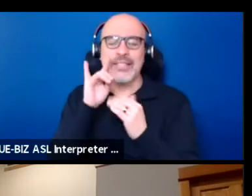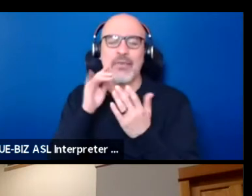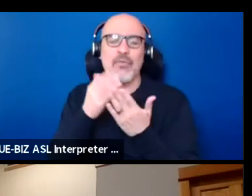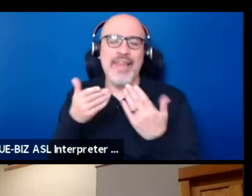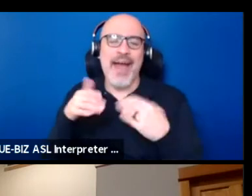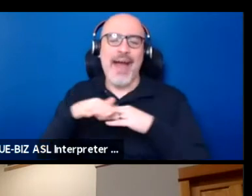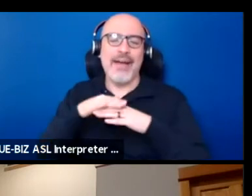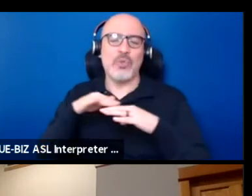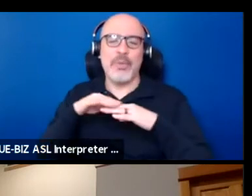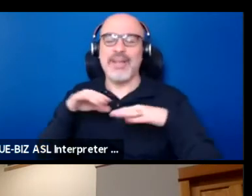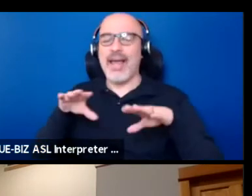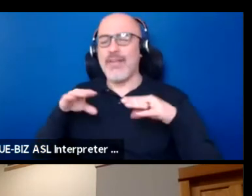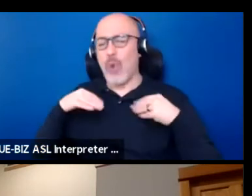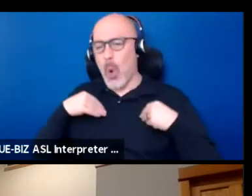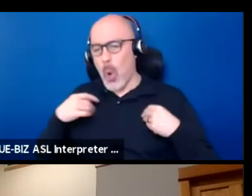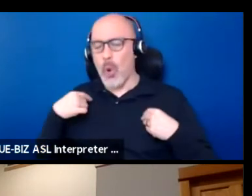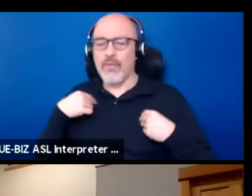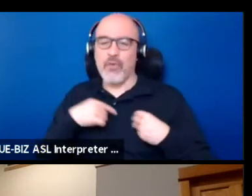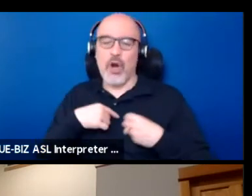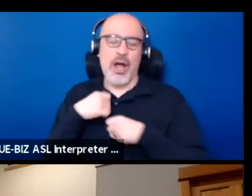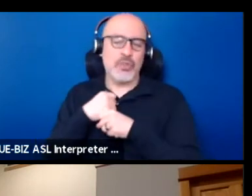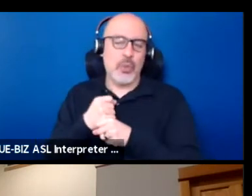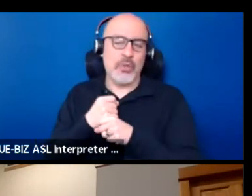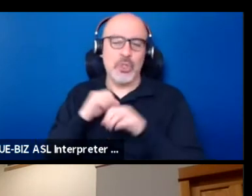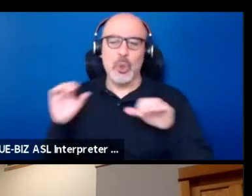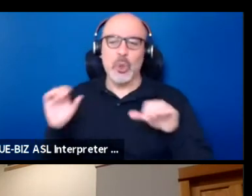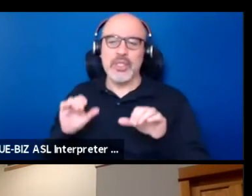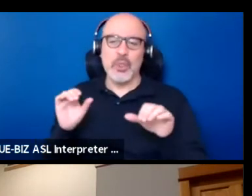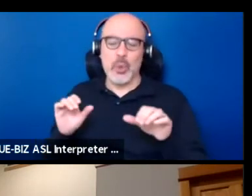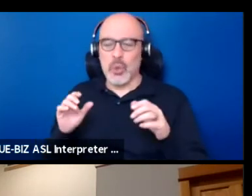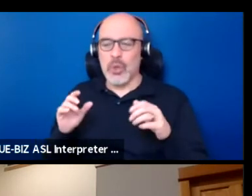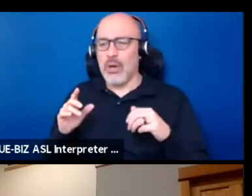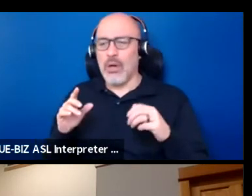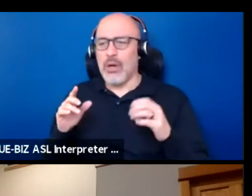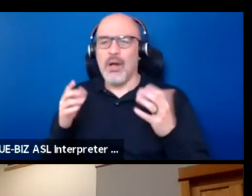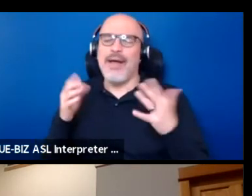and for us to be able to produce and do things that we can do. Like, I don't want access I want.